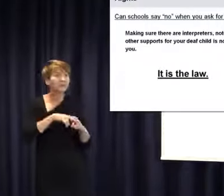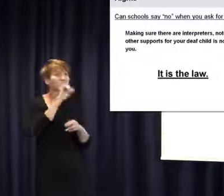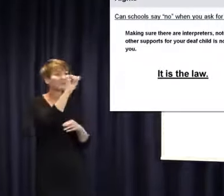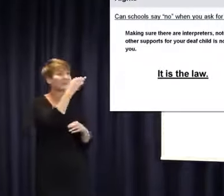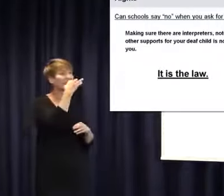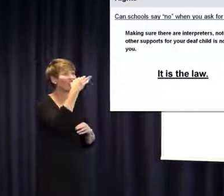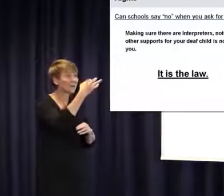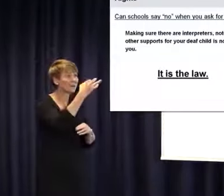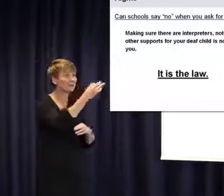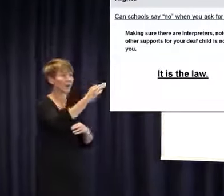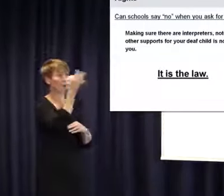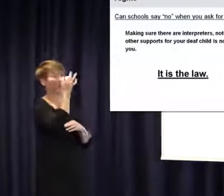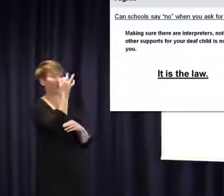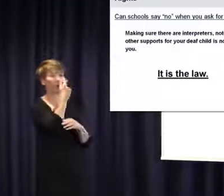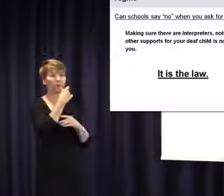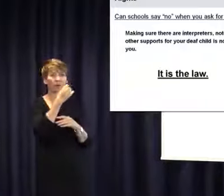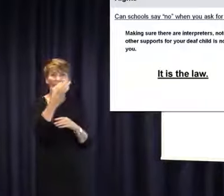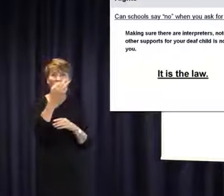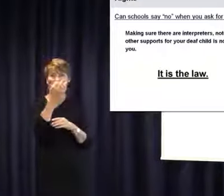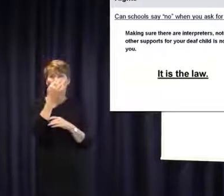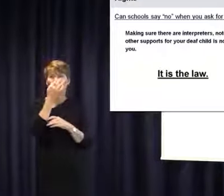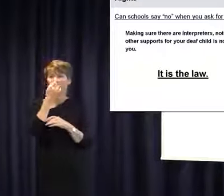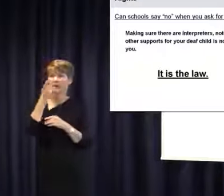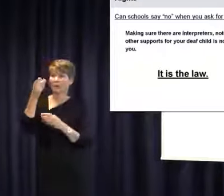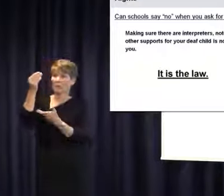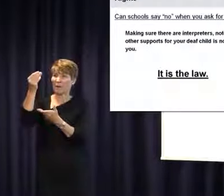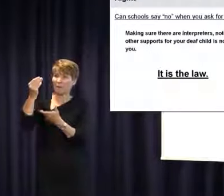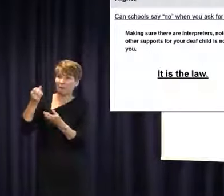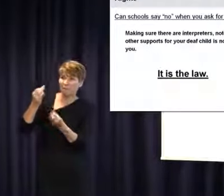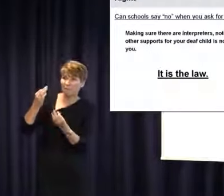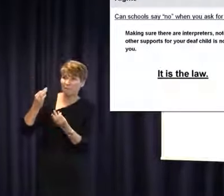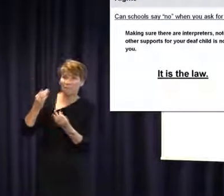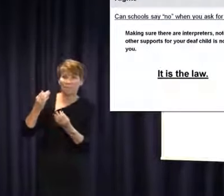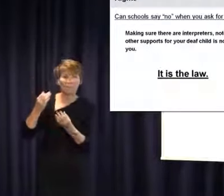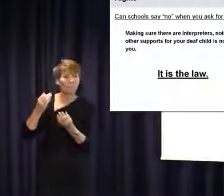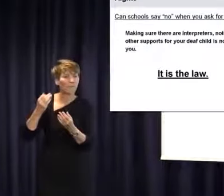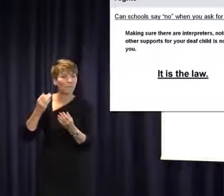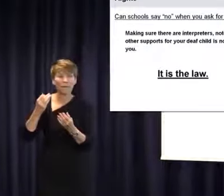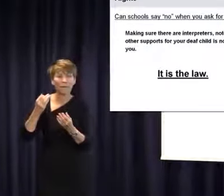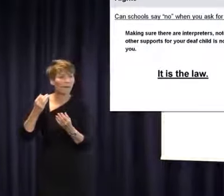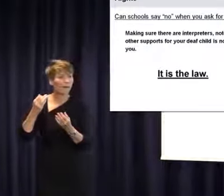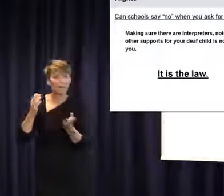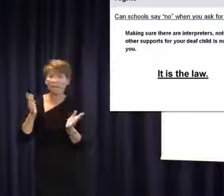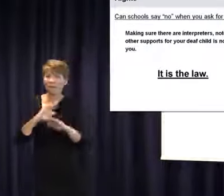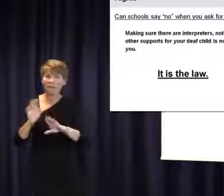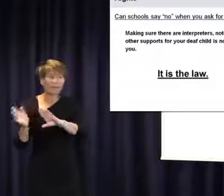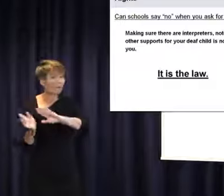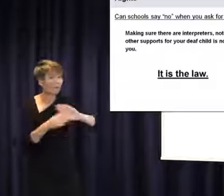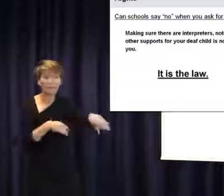or something about budget or whatever. These things are immaterial and one should not take